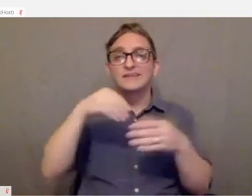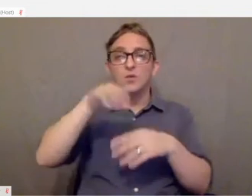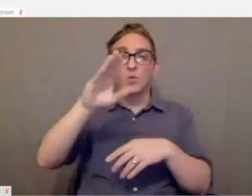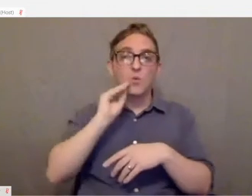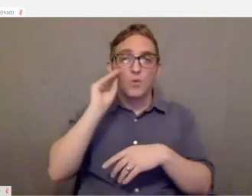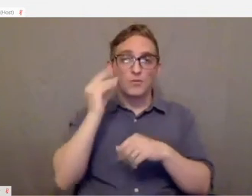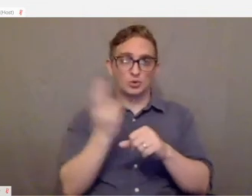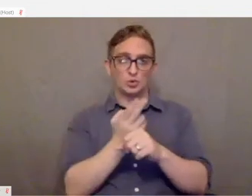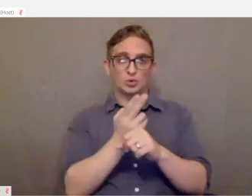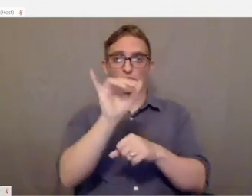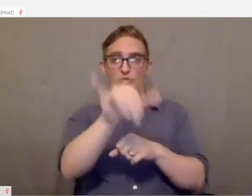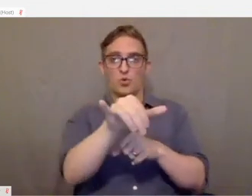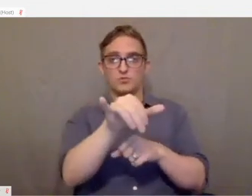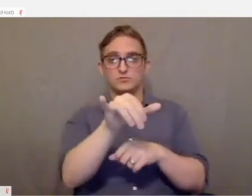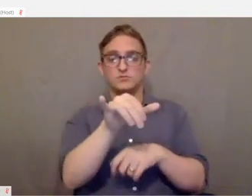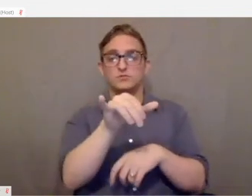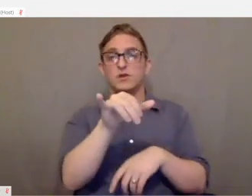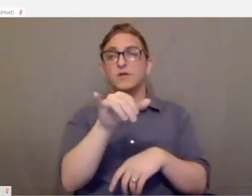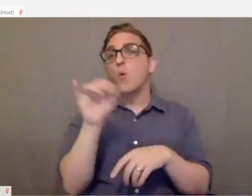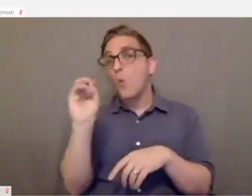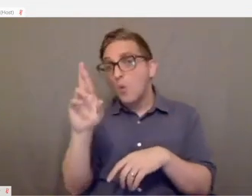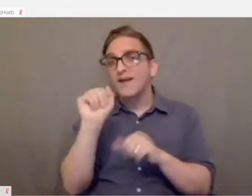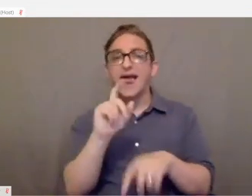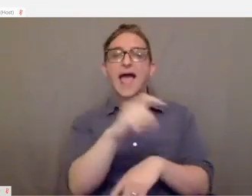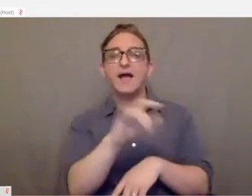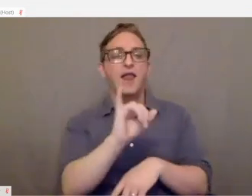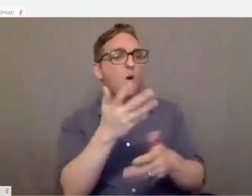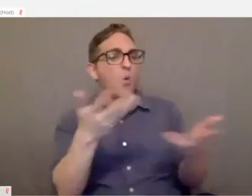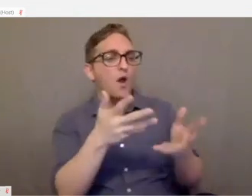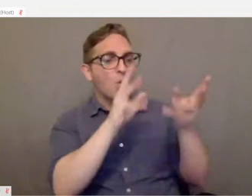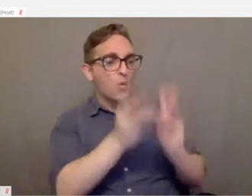But you can also ask simple questions like what's the weather going to be, tell me about